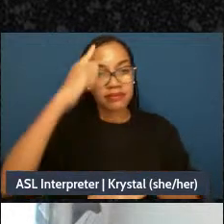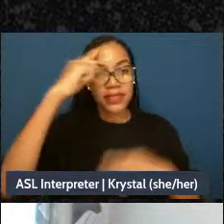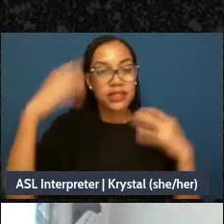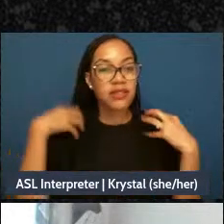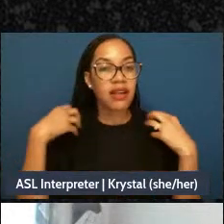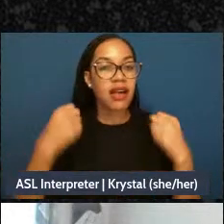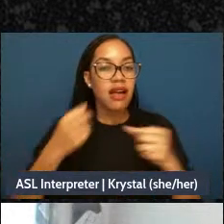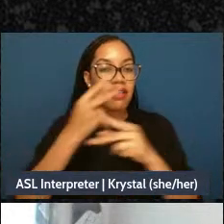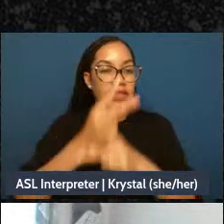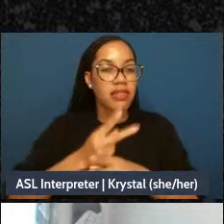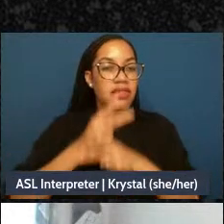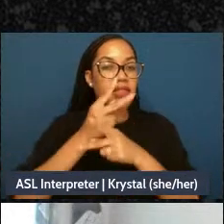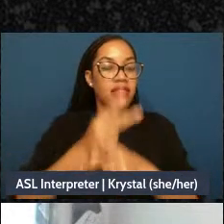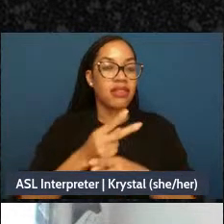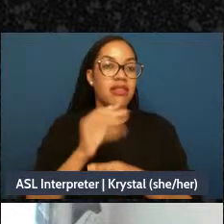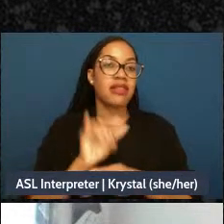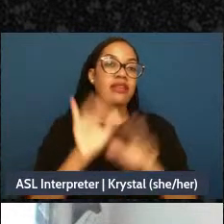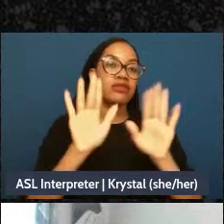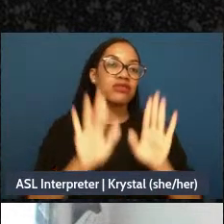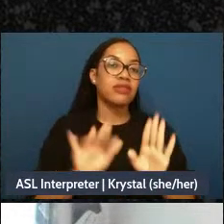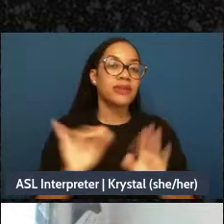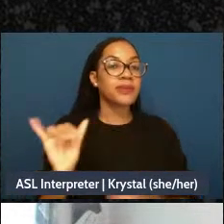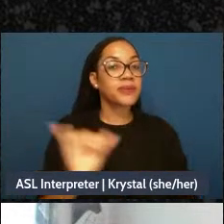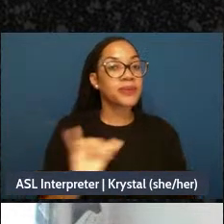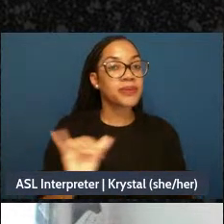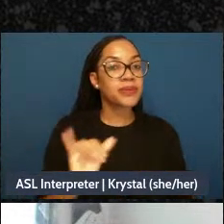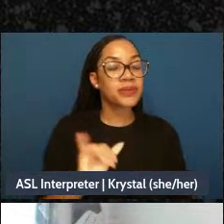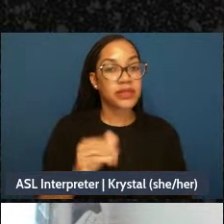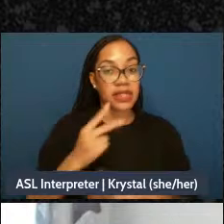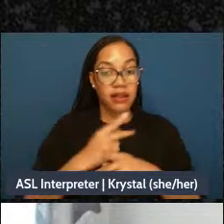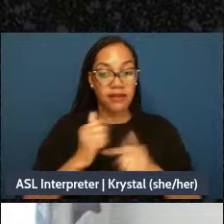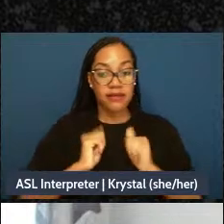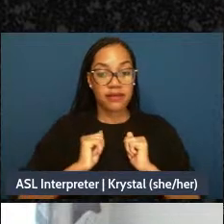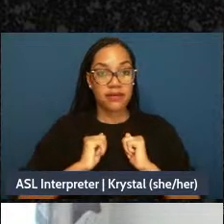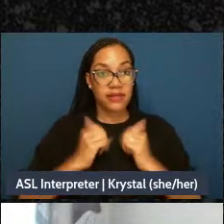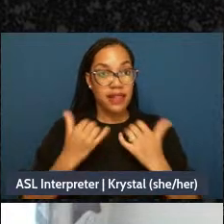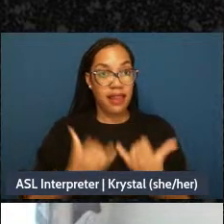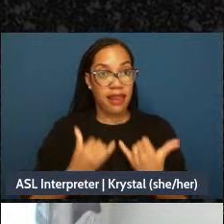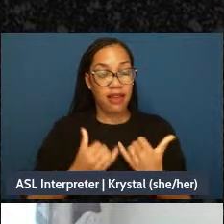taking care of ourselves and our future selves, making sure that we're getting the care that we